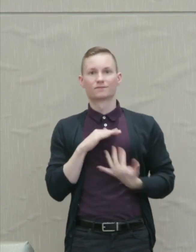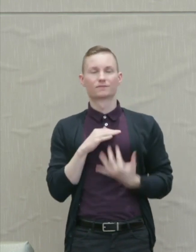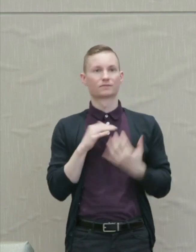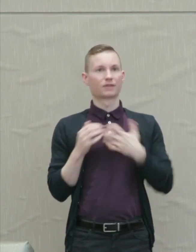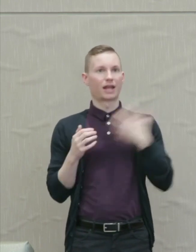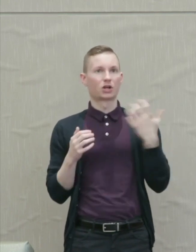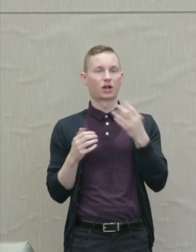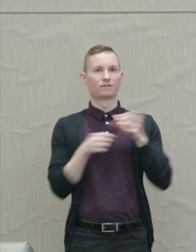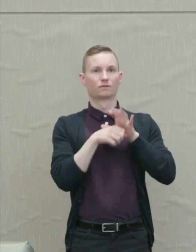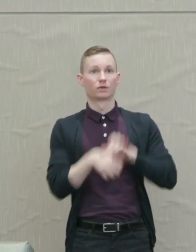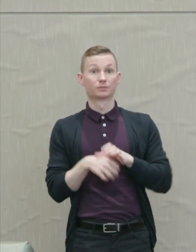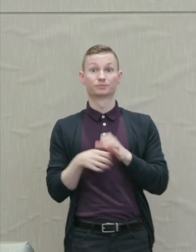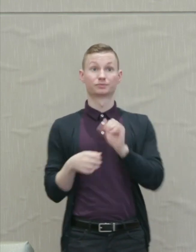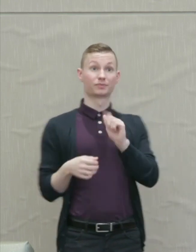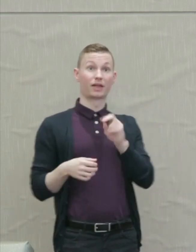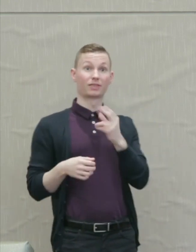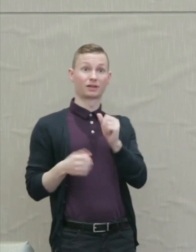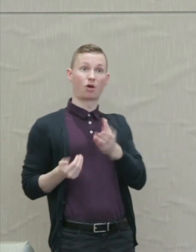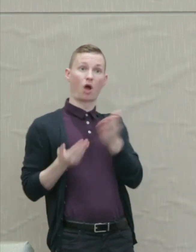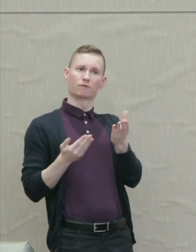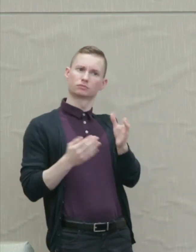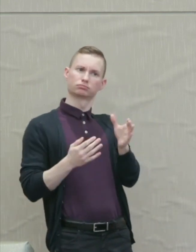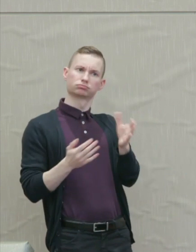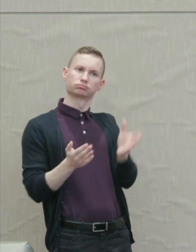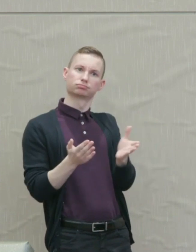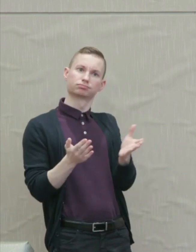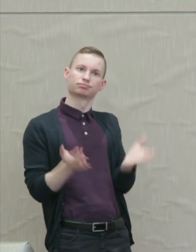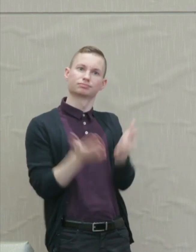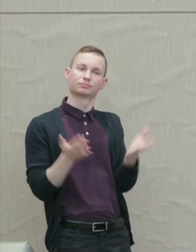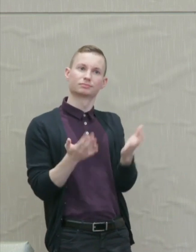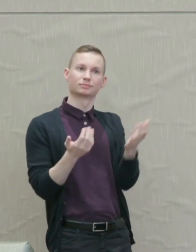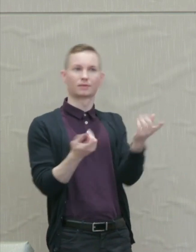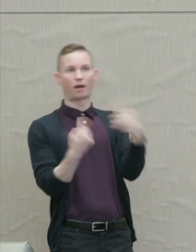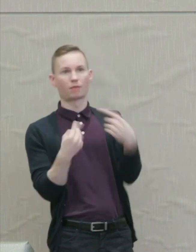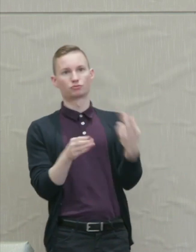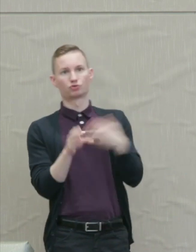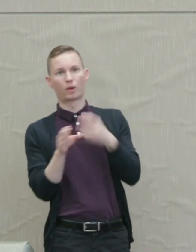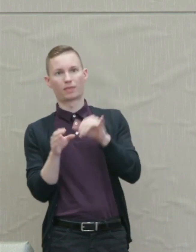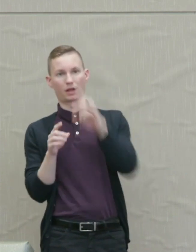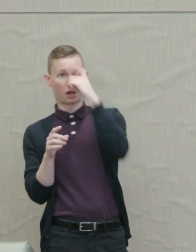She offers them some incentives to join the democracy but only on condition that they